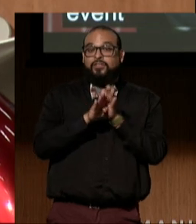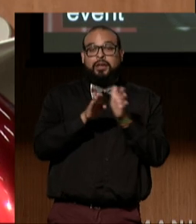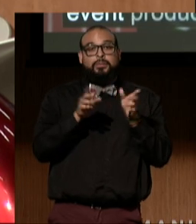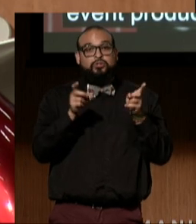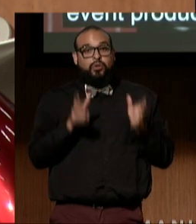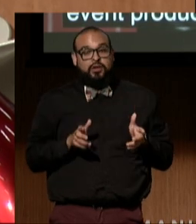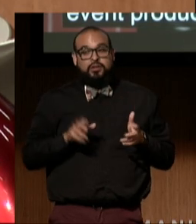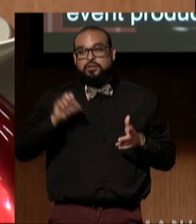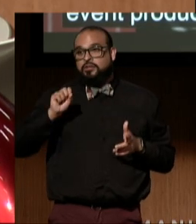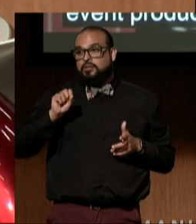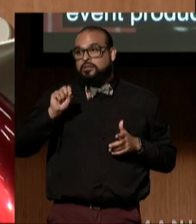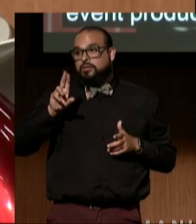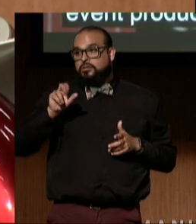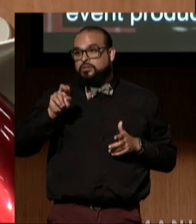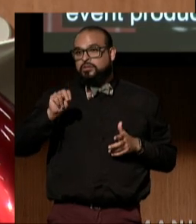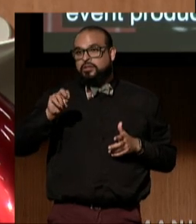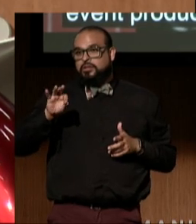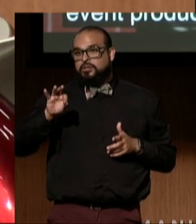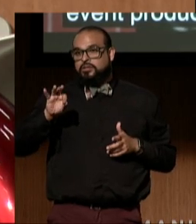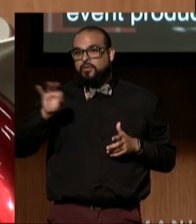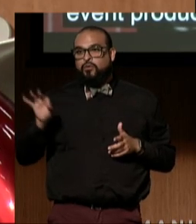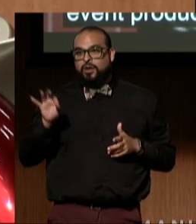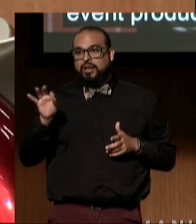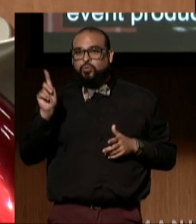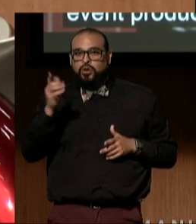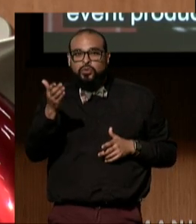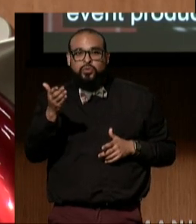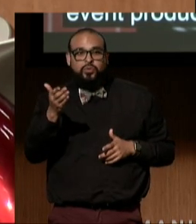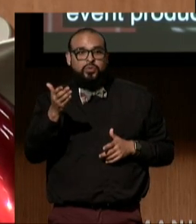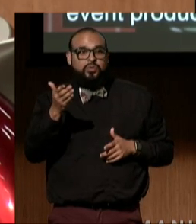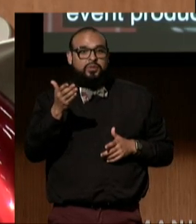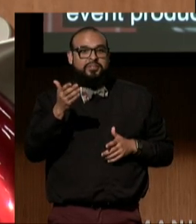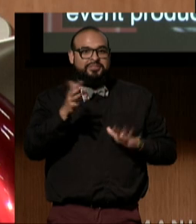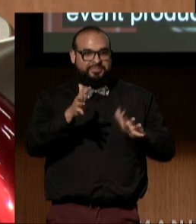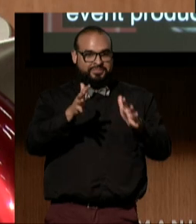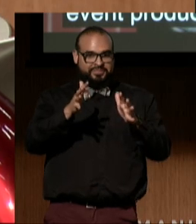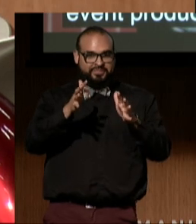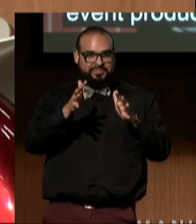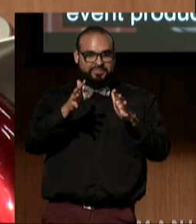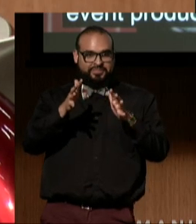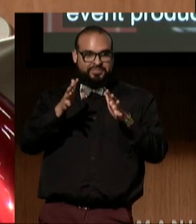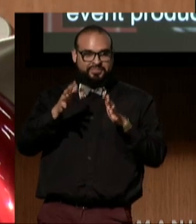Susan Freundlich, where are you, Susan? (audience applauding)